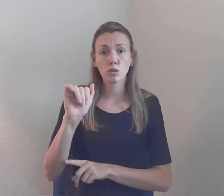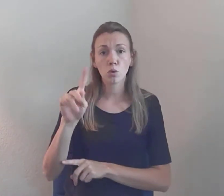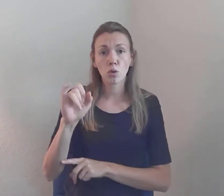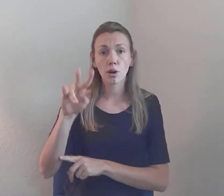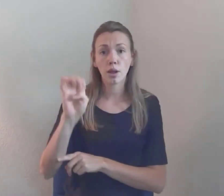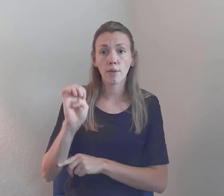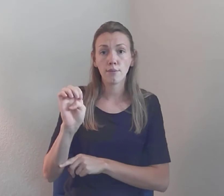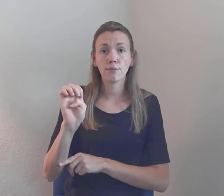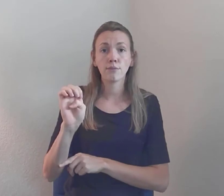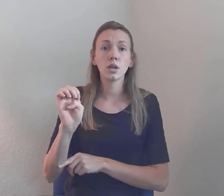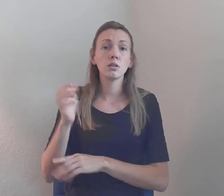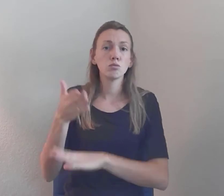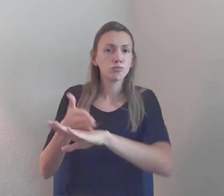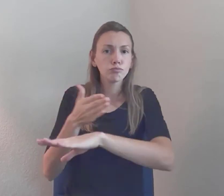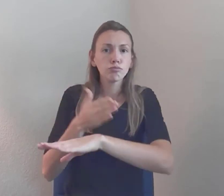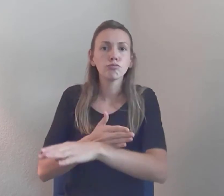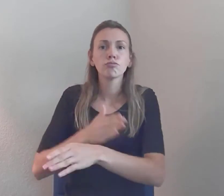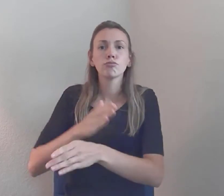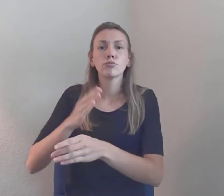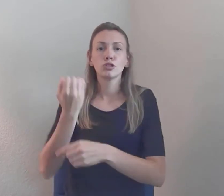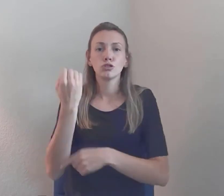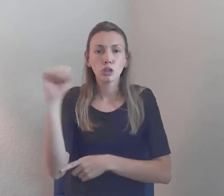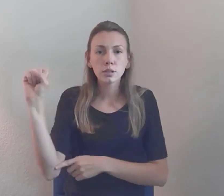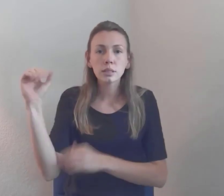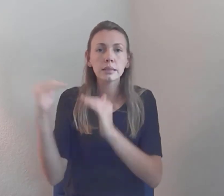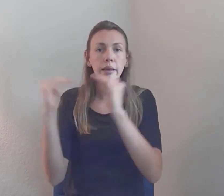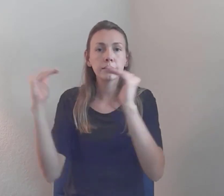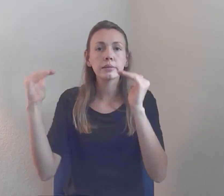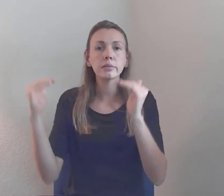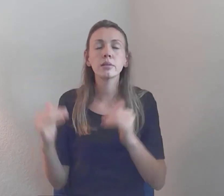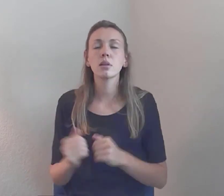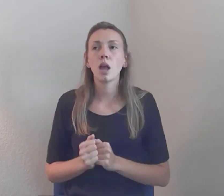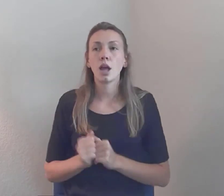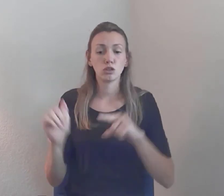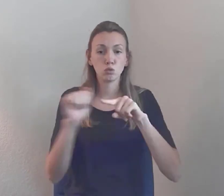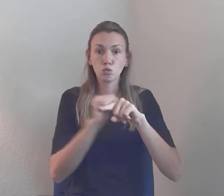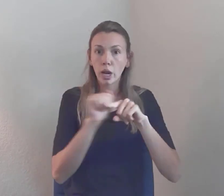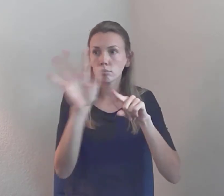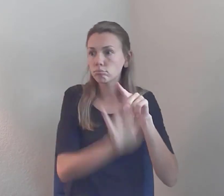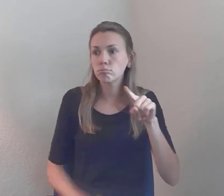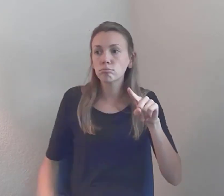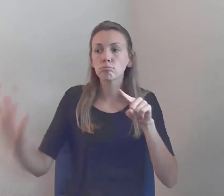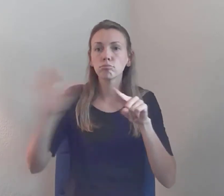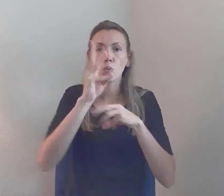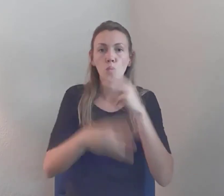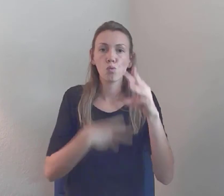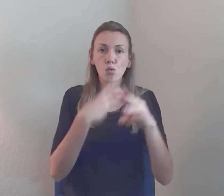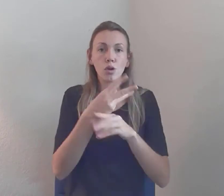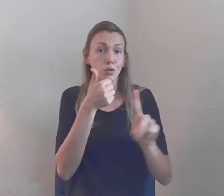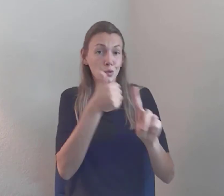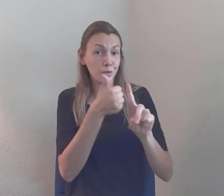Different trainings... Uhmm... All over the country, also she ran an independent living center... Uhmm...